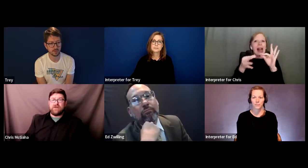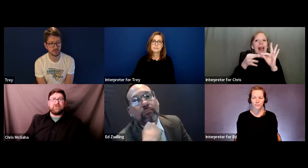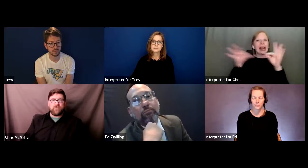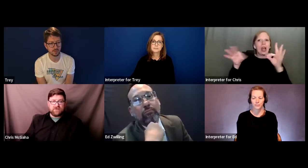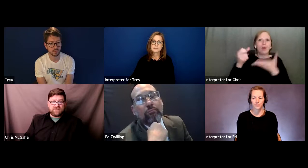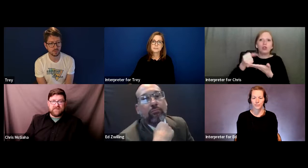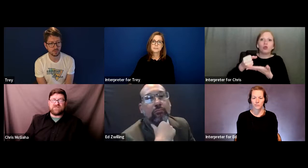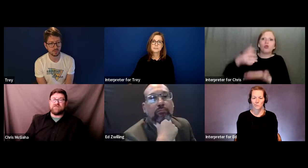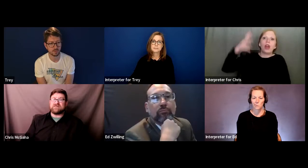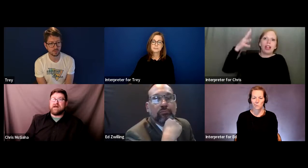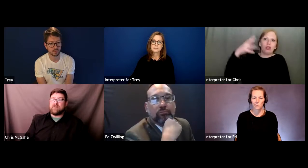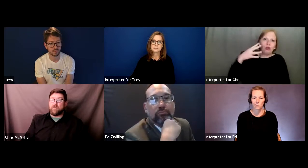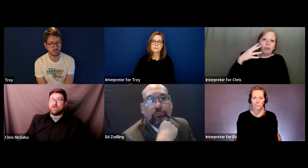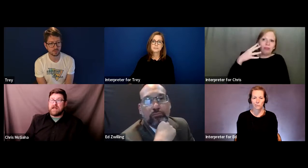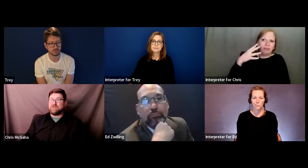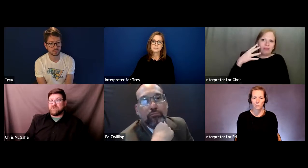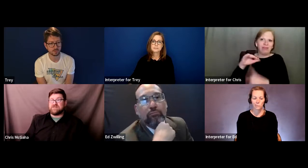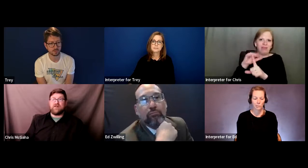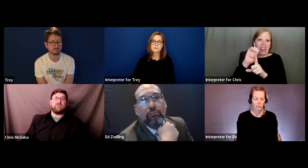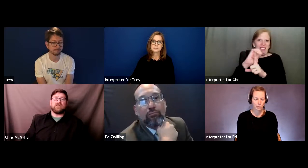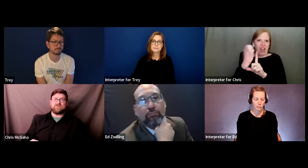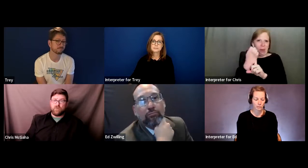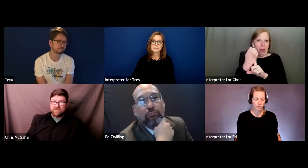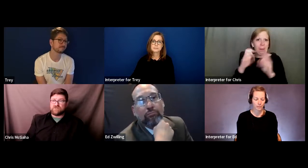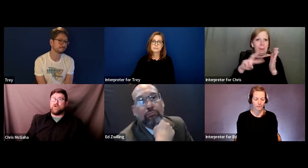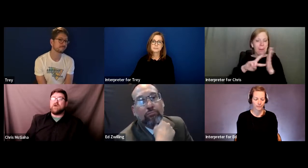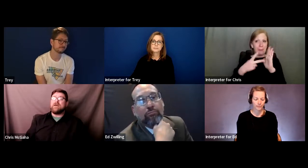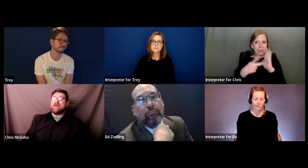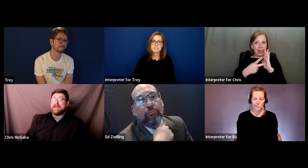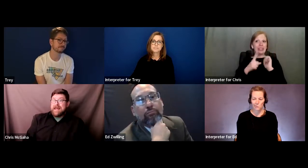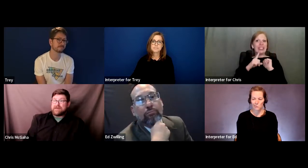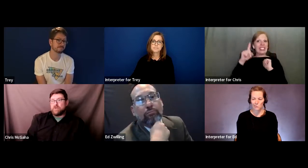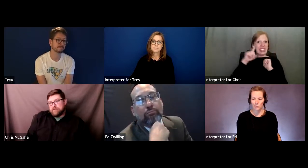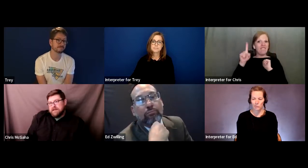be for Deaf students to have a more language rich environment that's more visual and equitabley